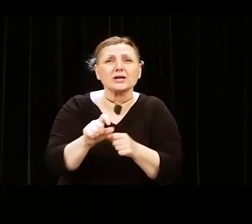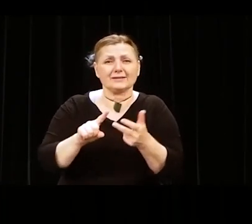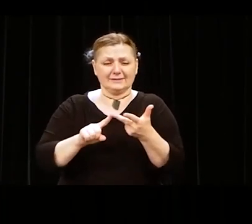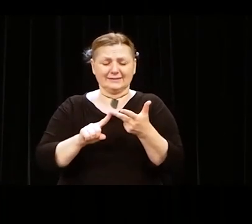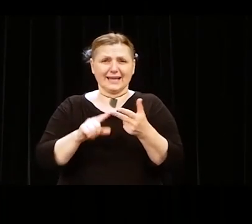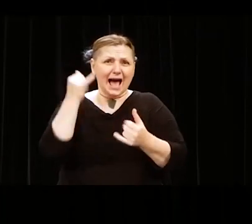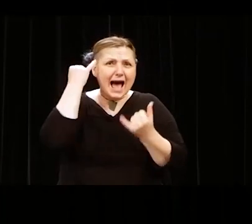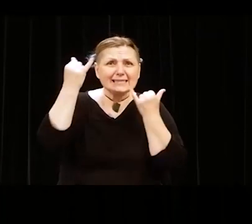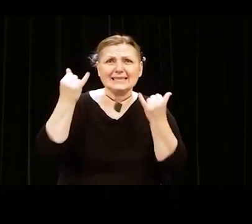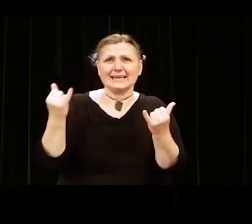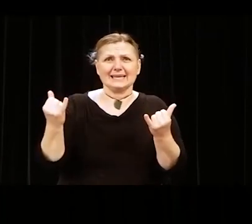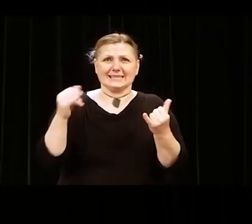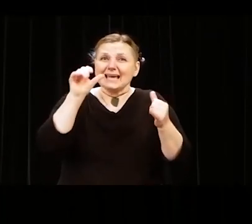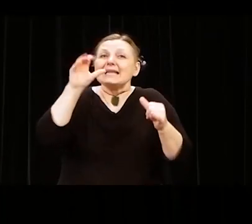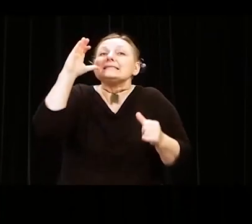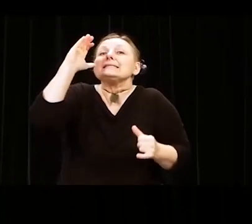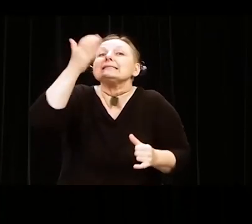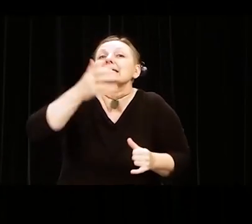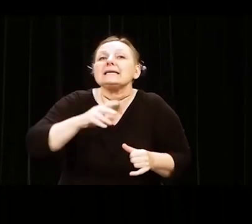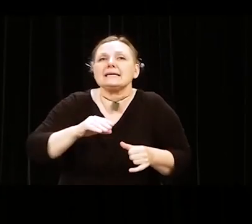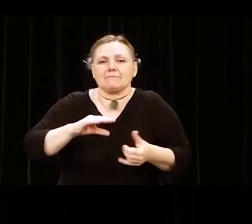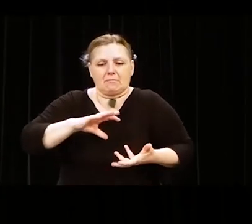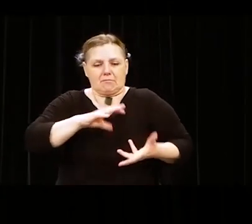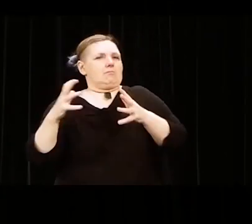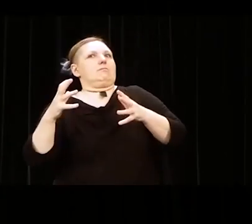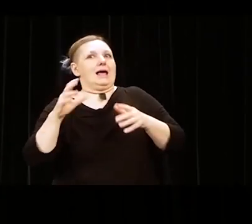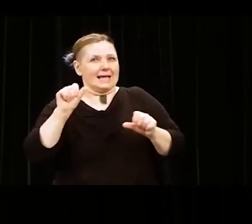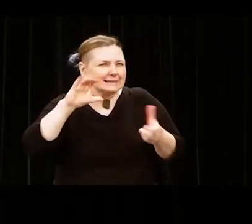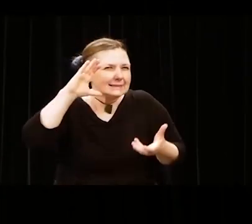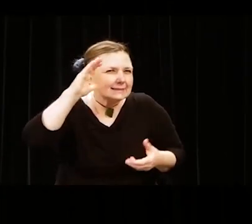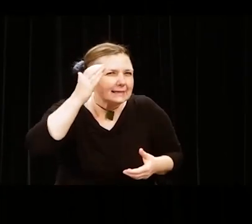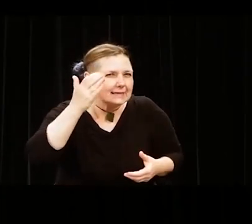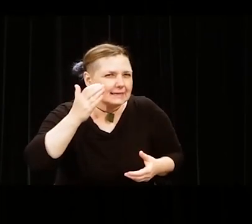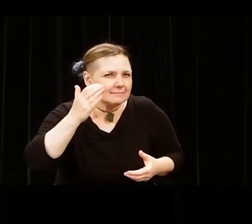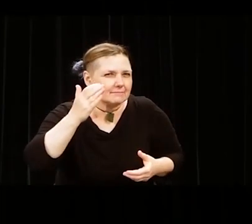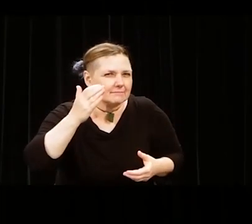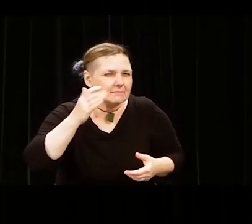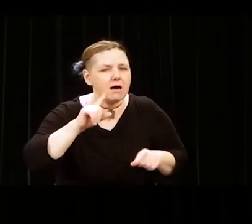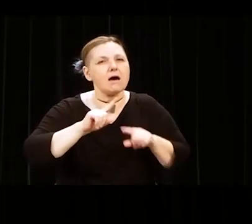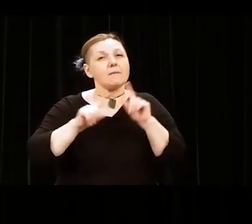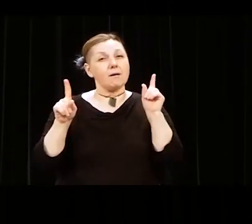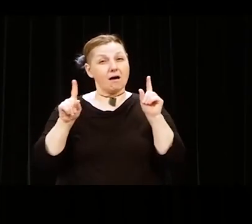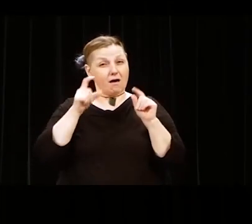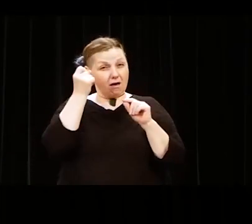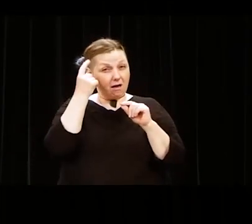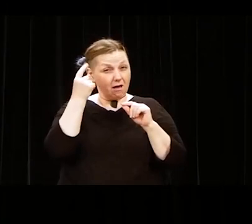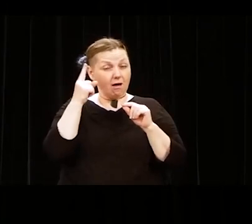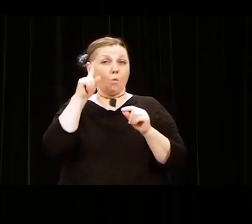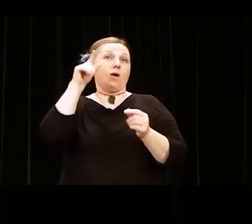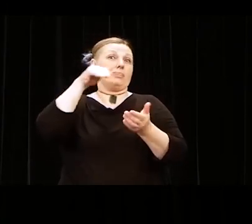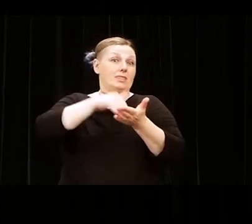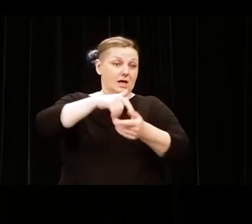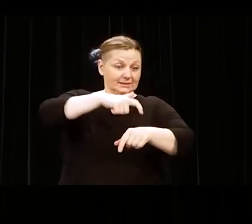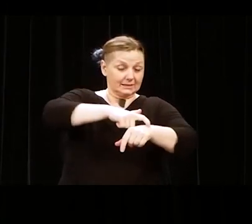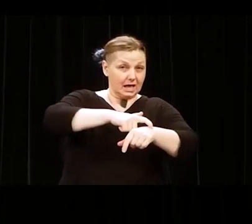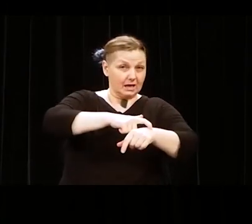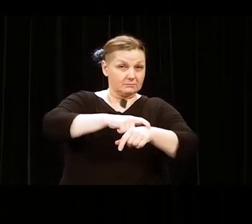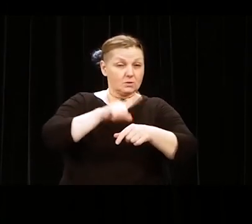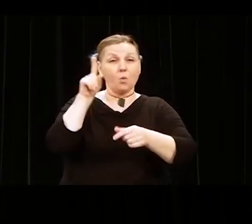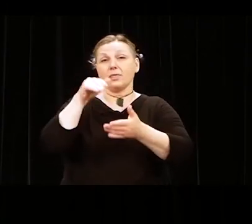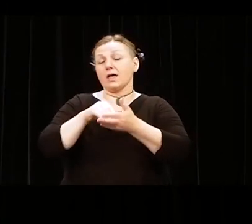In dreams that you want to achieve. But a thousand and one times you have the strength to start over.